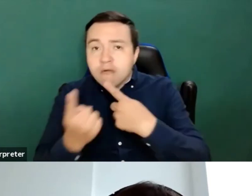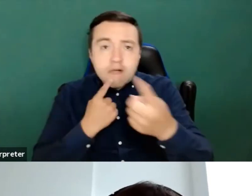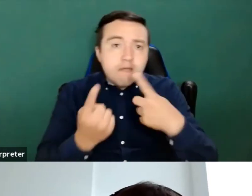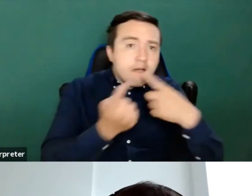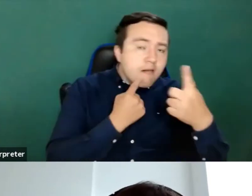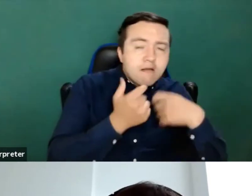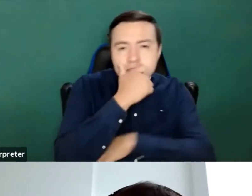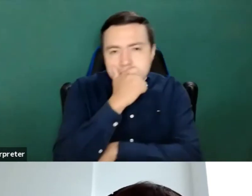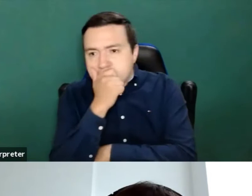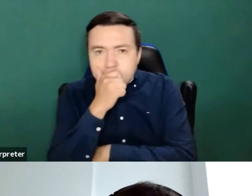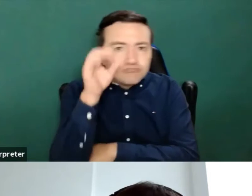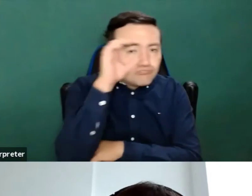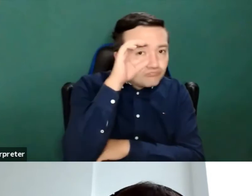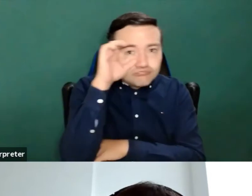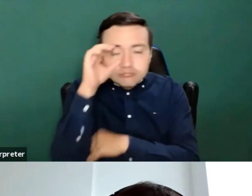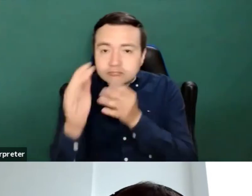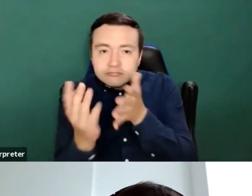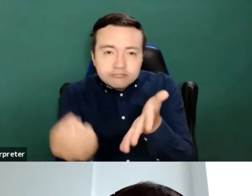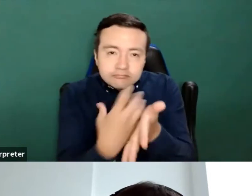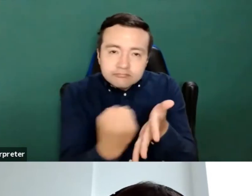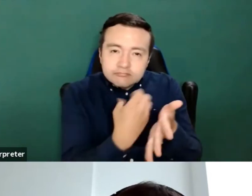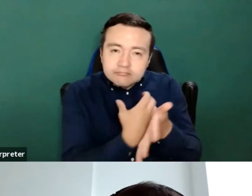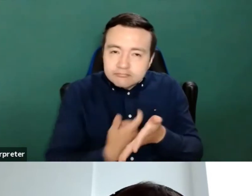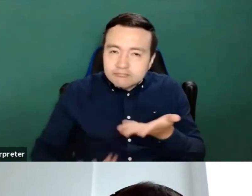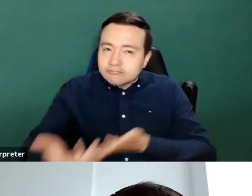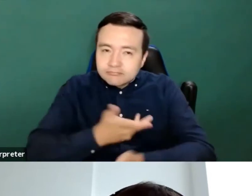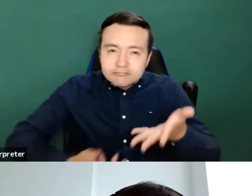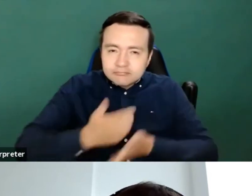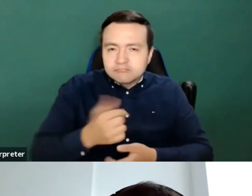contributing and making sure that everyone can speak so be nice to each other and let